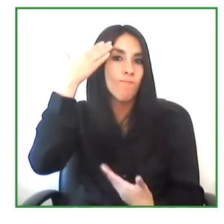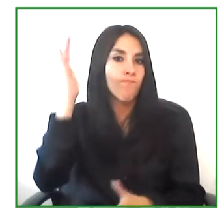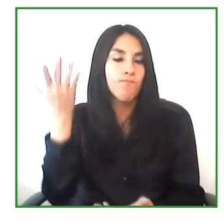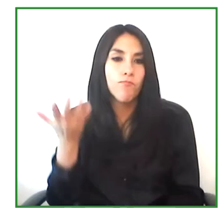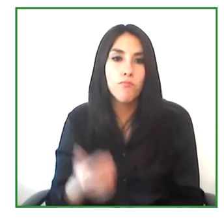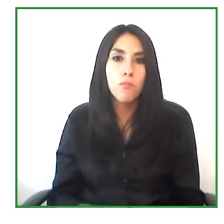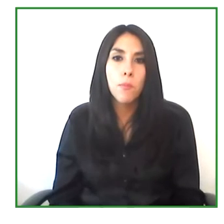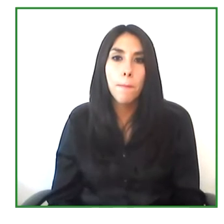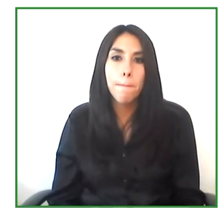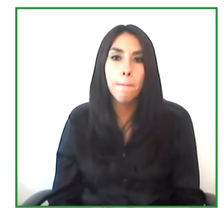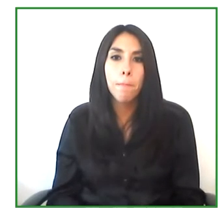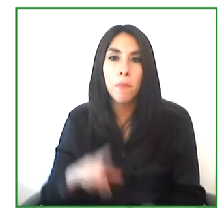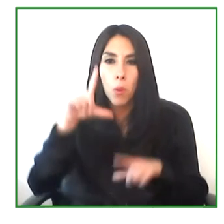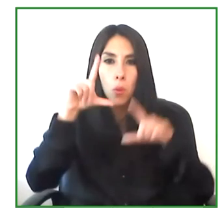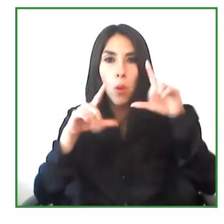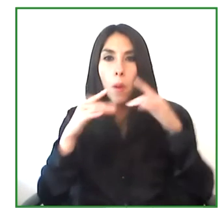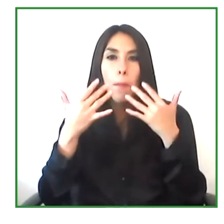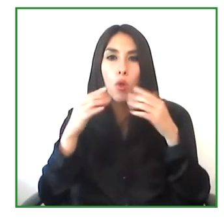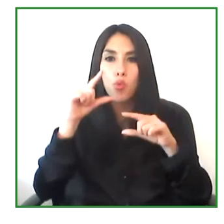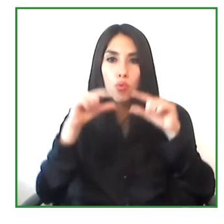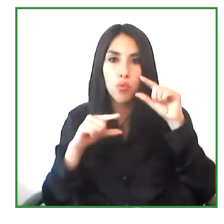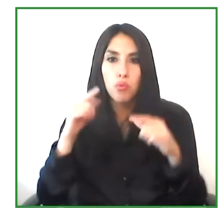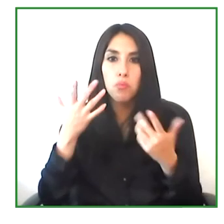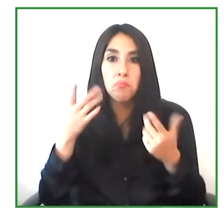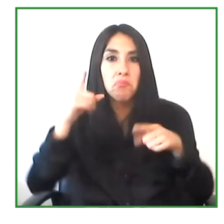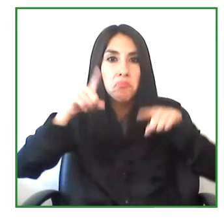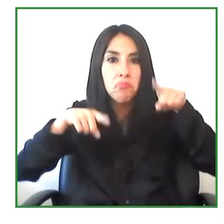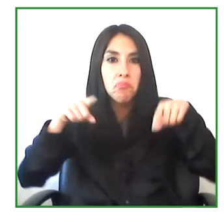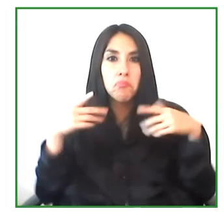but I think there's a few things that are leading us to believe